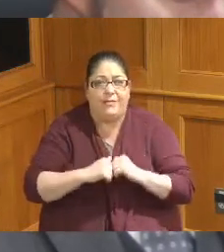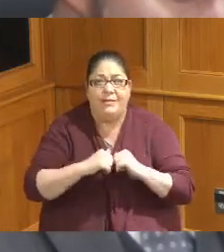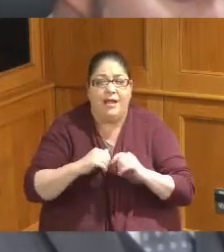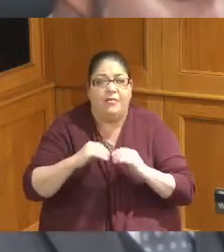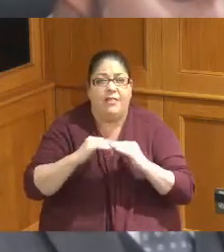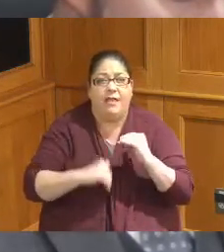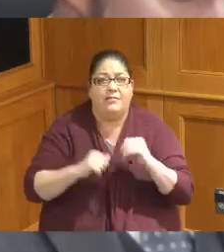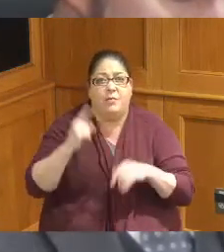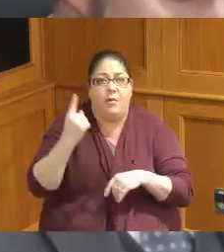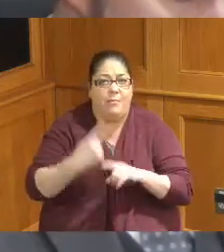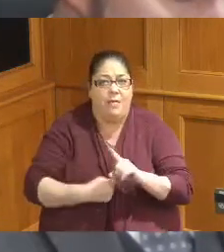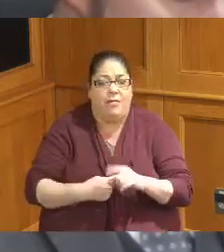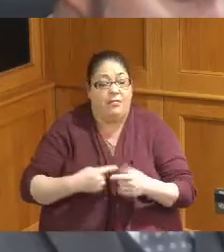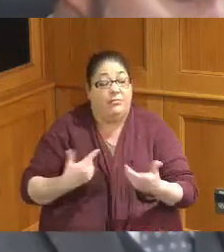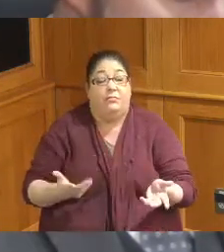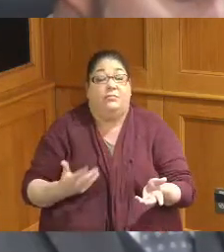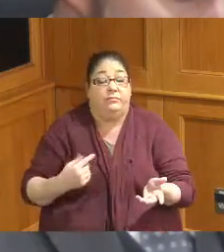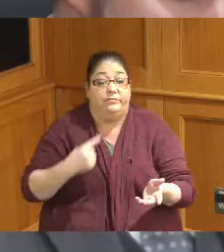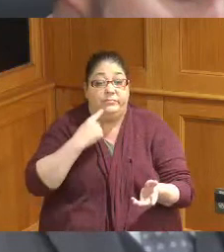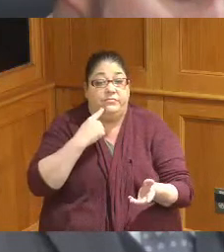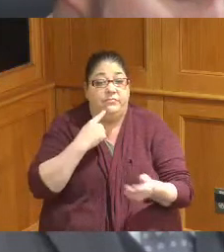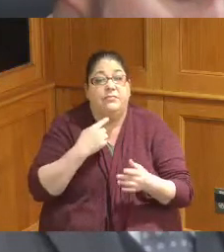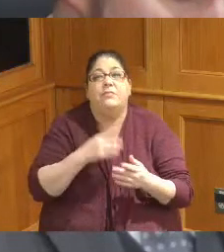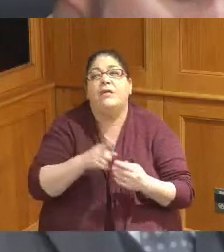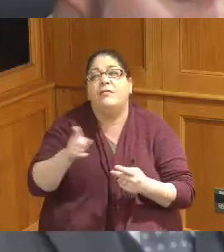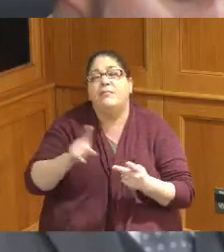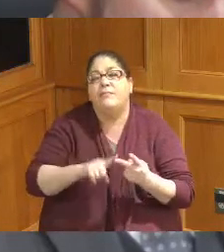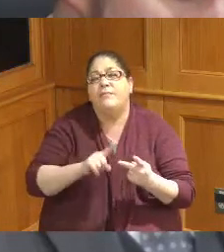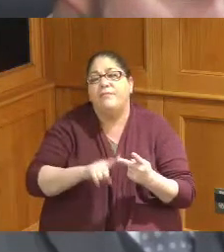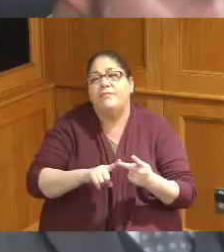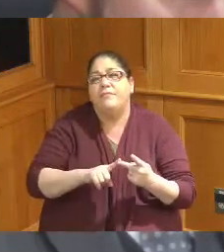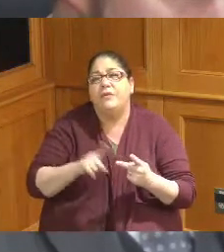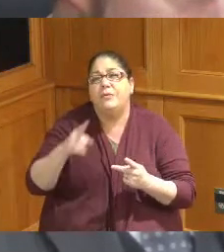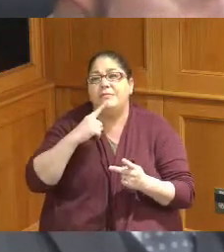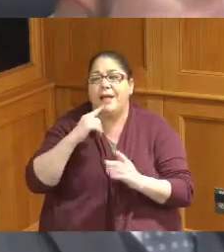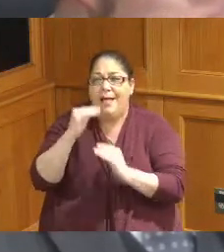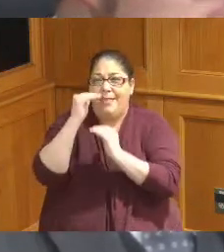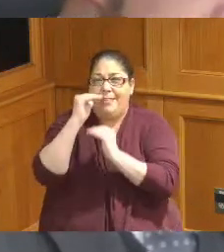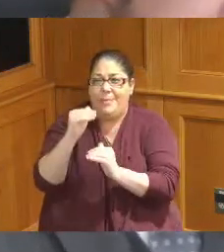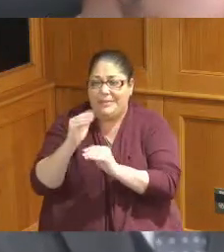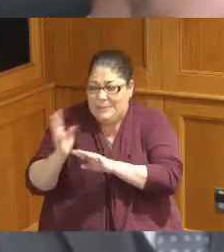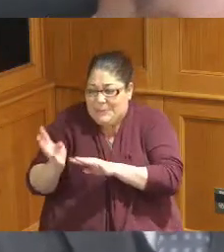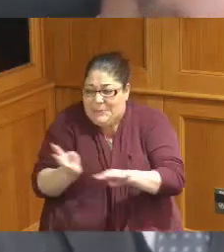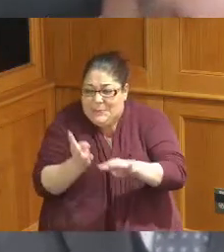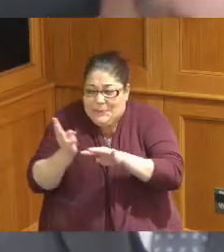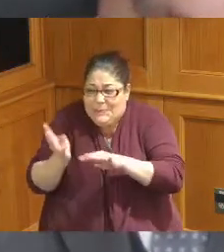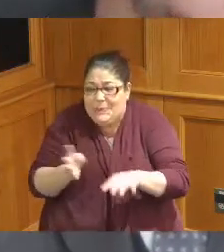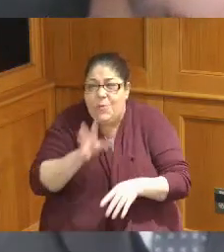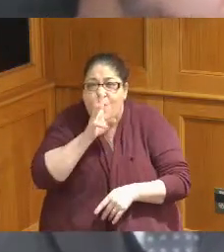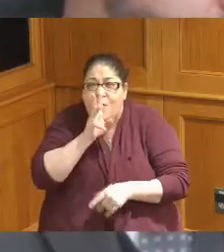leads to my second question I heard you talk about the limited capacity given the energy that you've